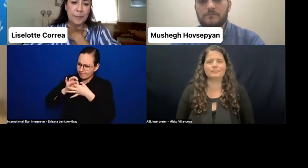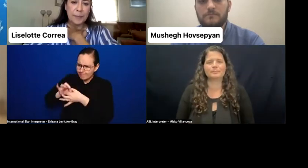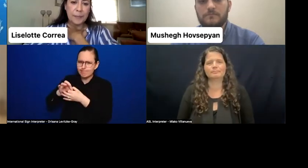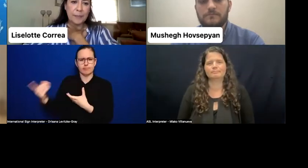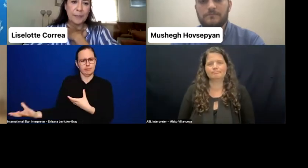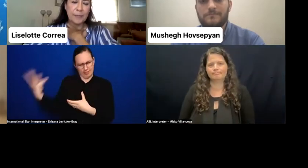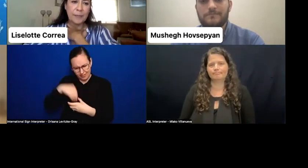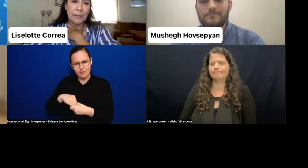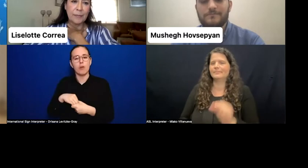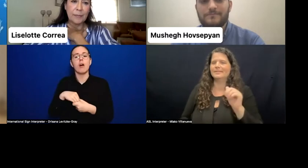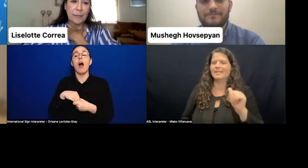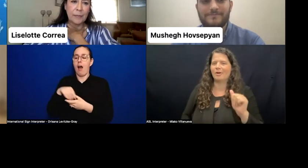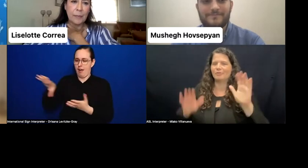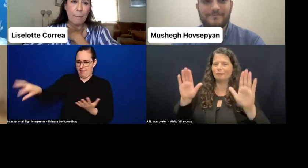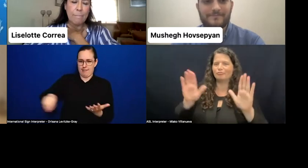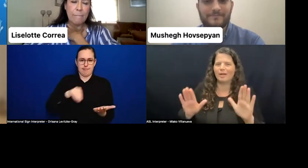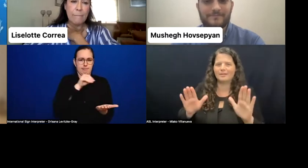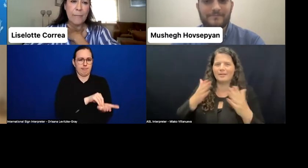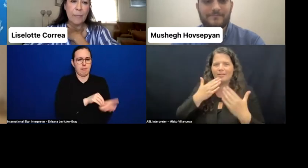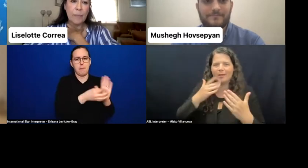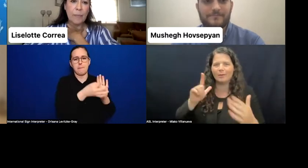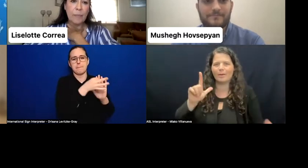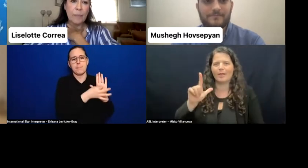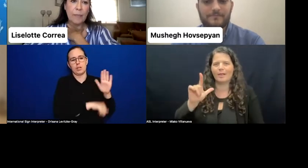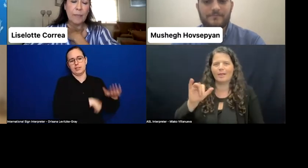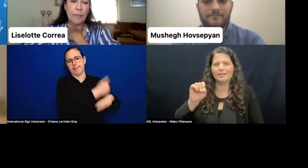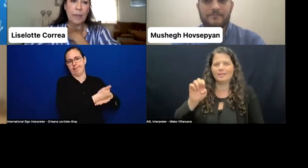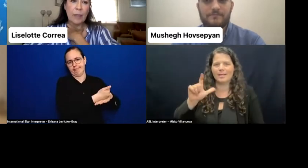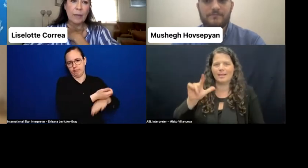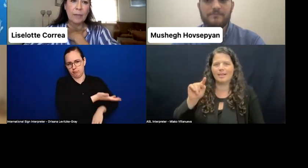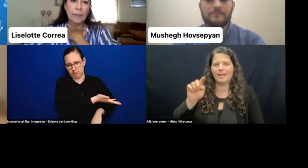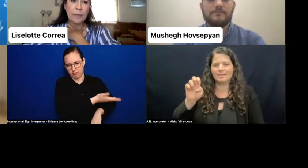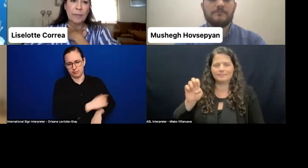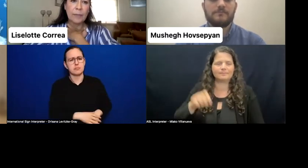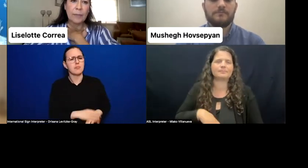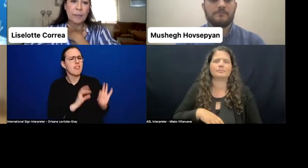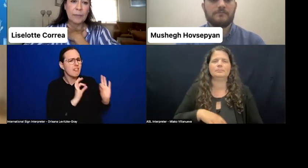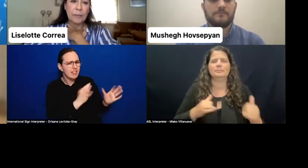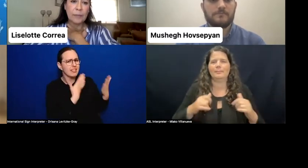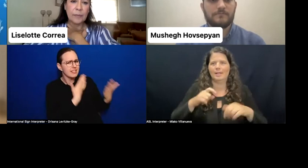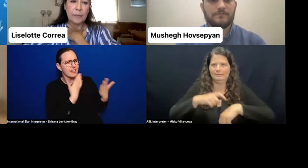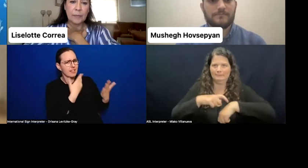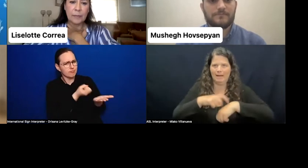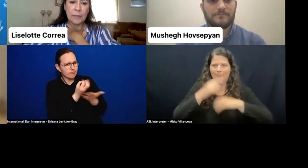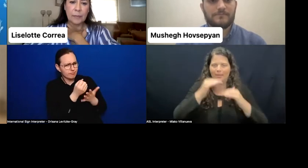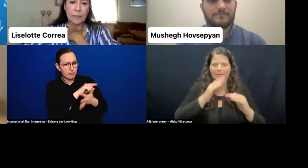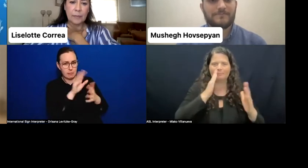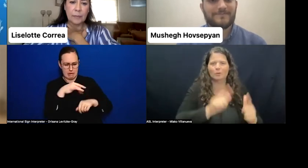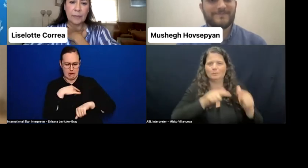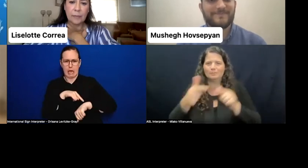Thank you, Lisolette. That's really awesome work. So just sensitive to time, onto the next speaker.